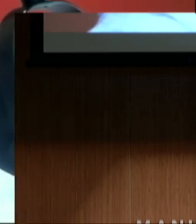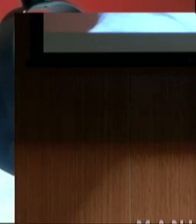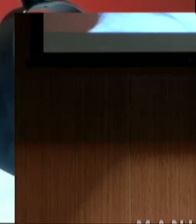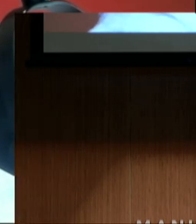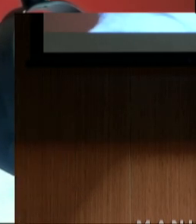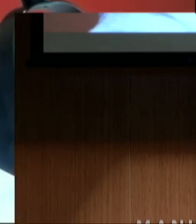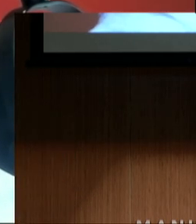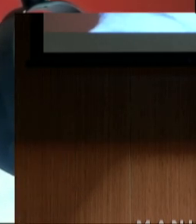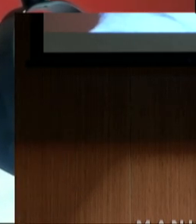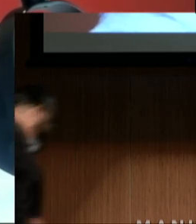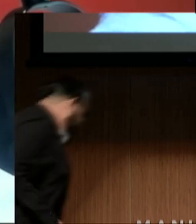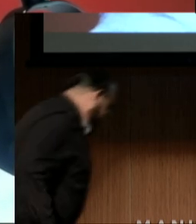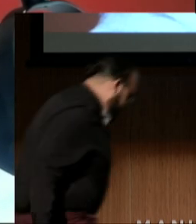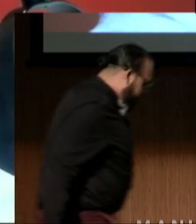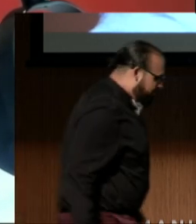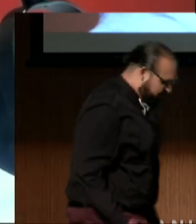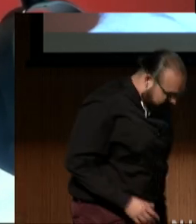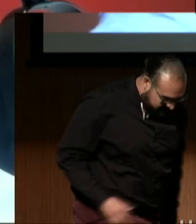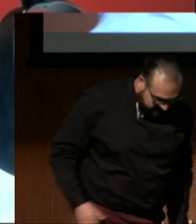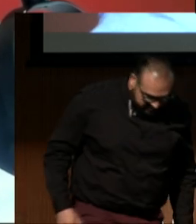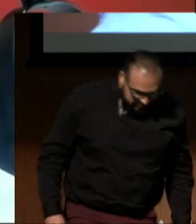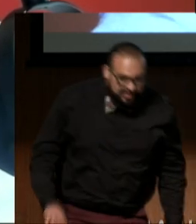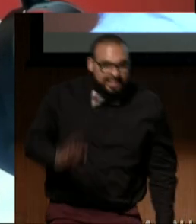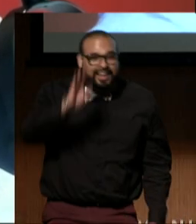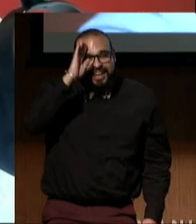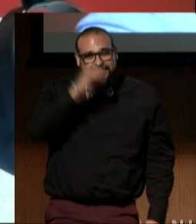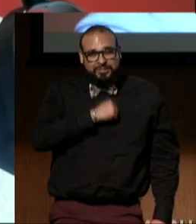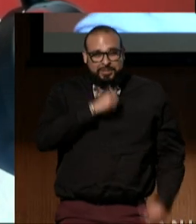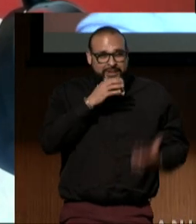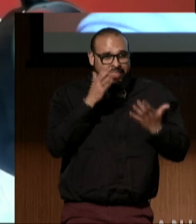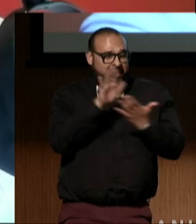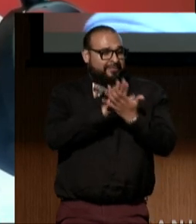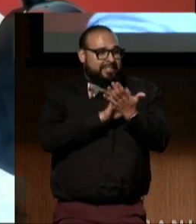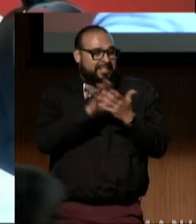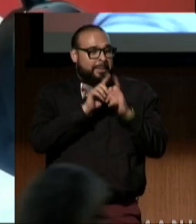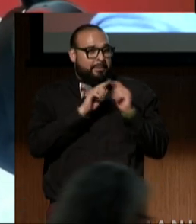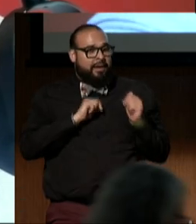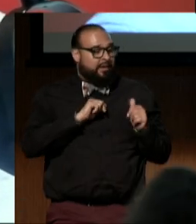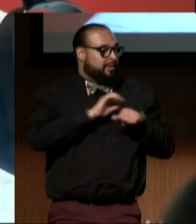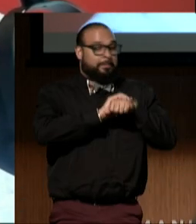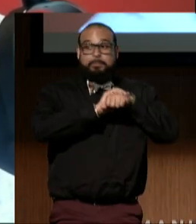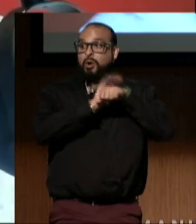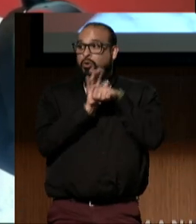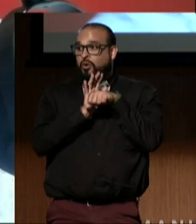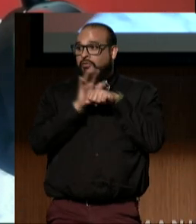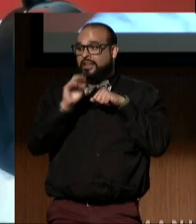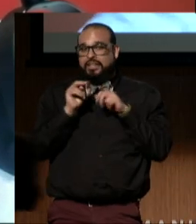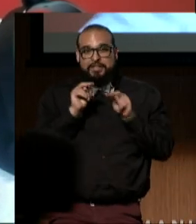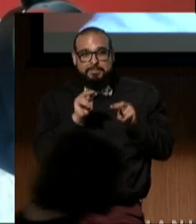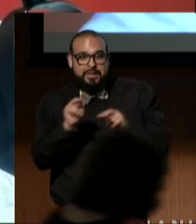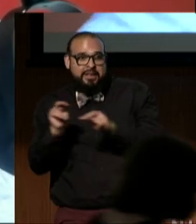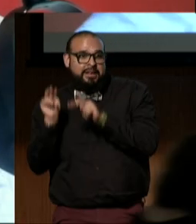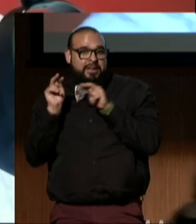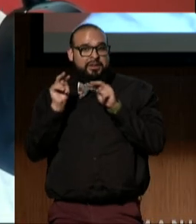My COVID is a reminder to mask up and do it for yourself and for others.